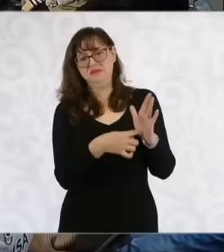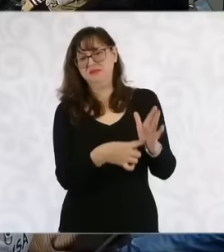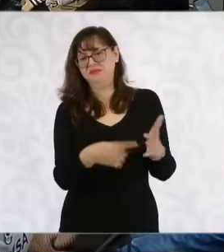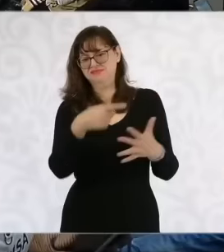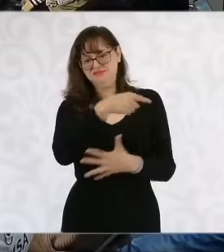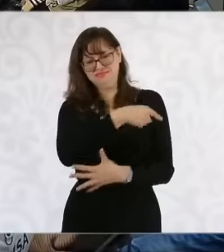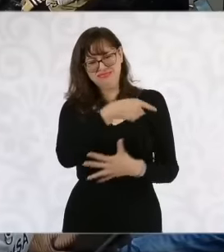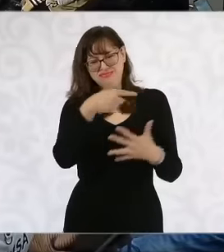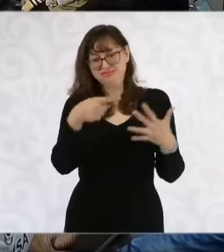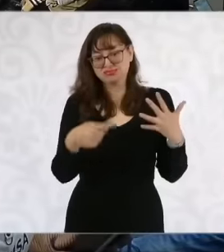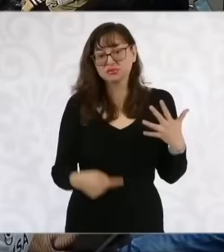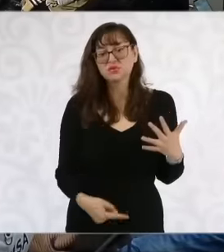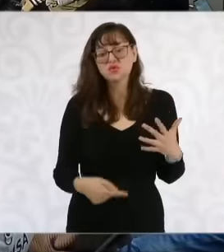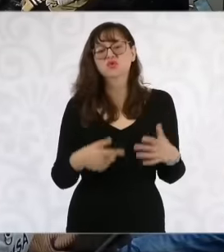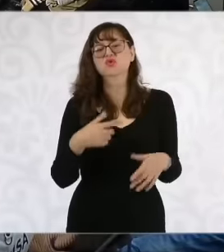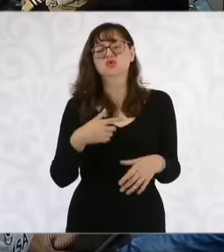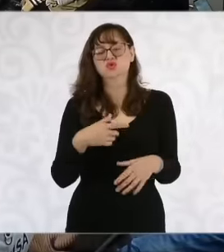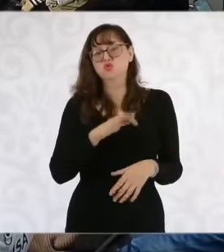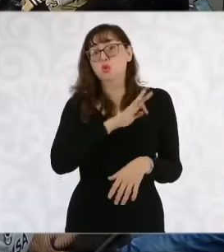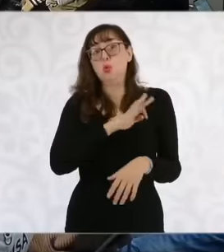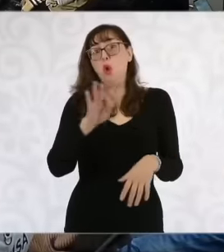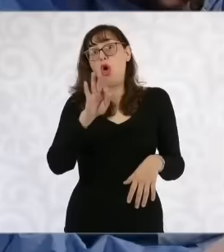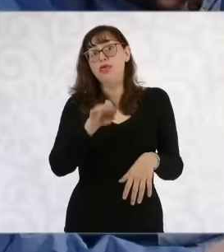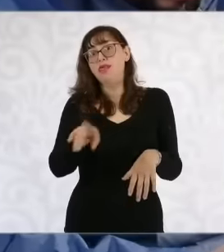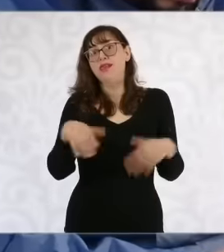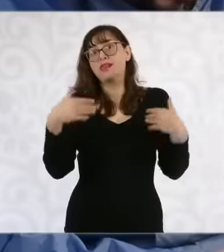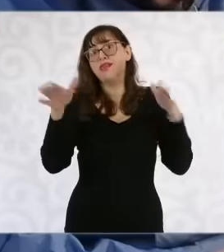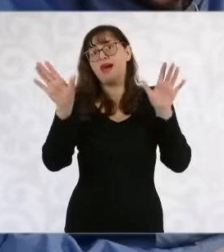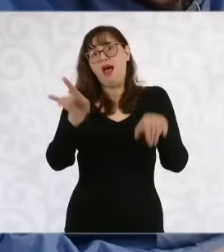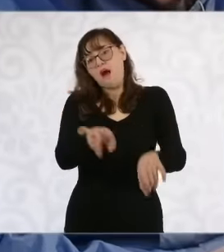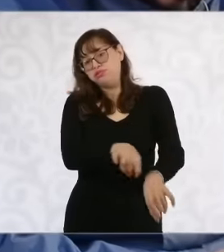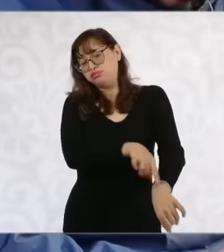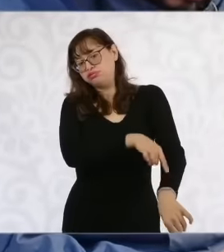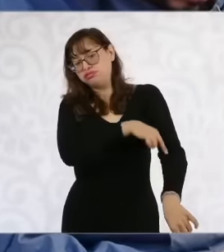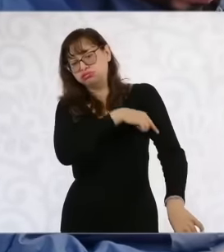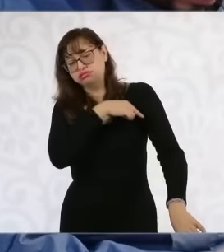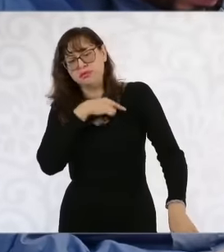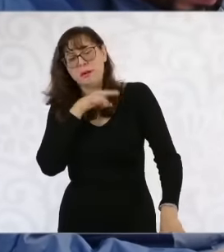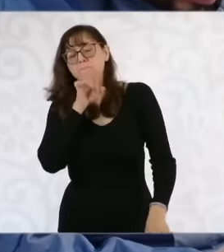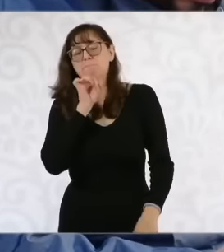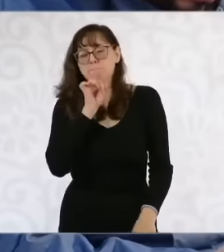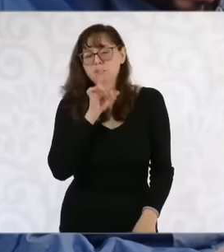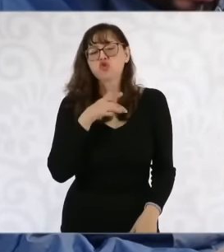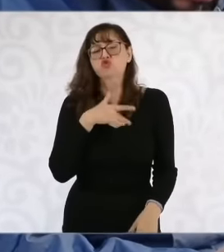you have the sensitivity that has to do with the environment that has to do with what